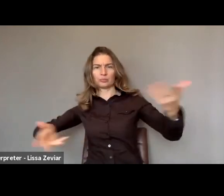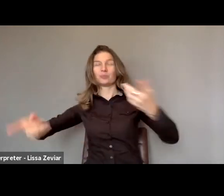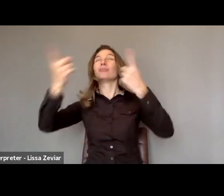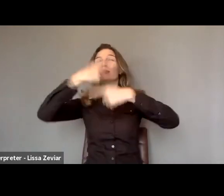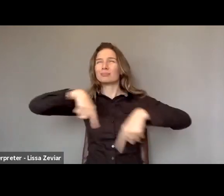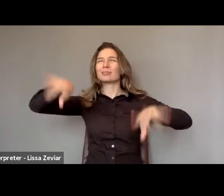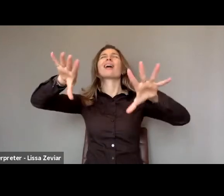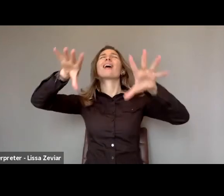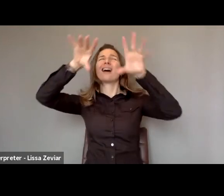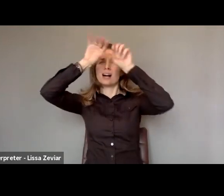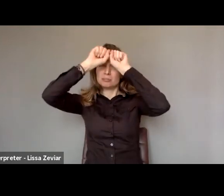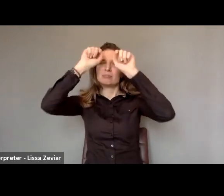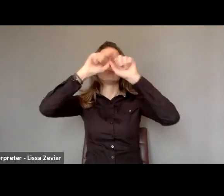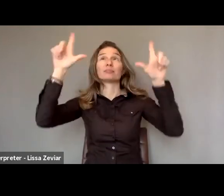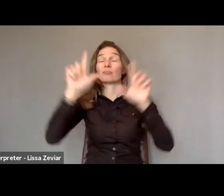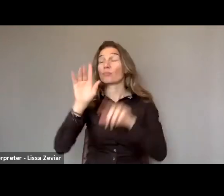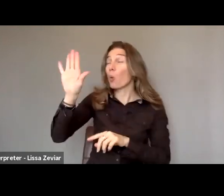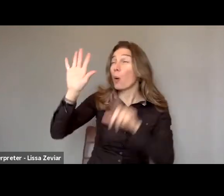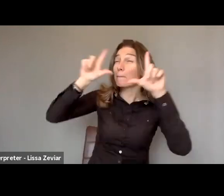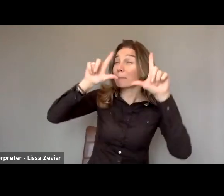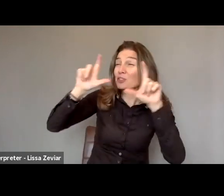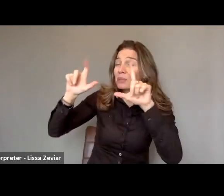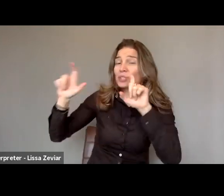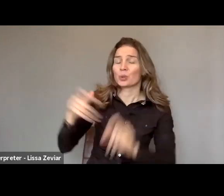Your pictures have touched upon the fact that indeed,